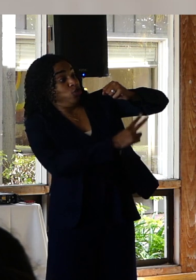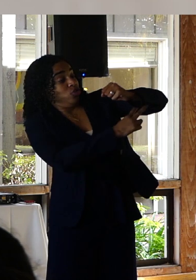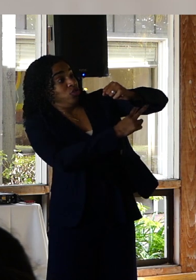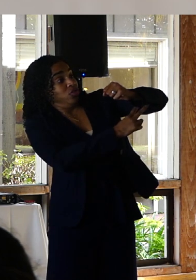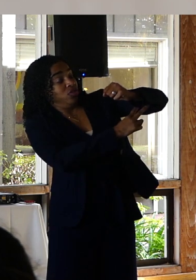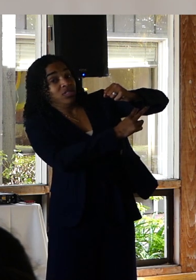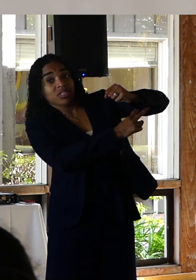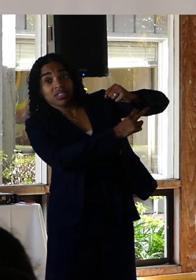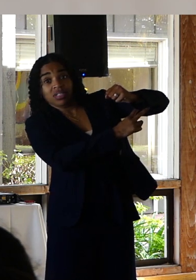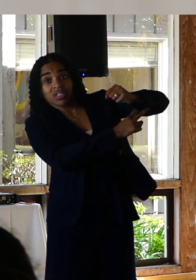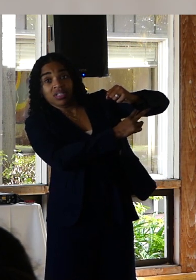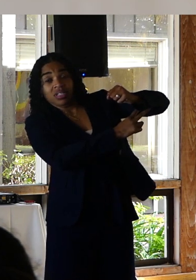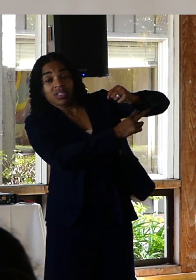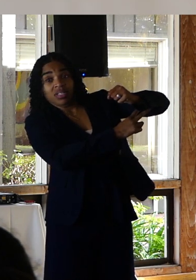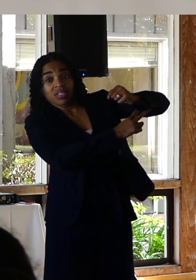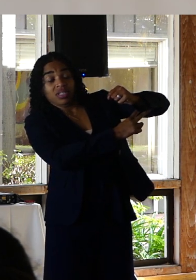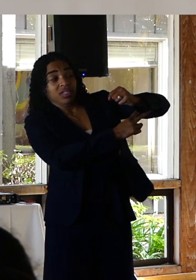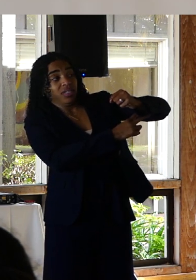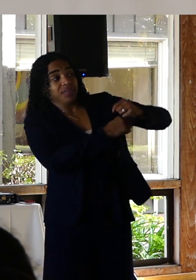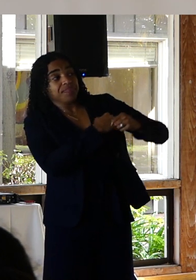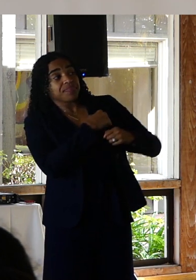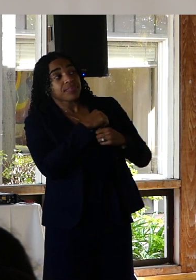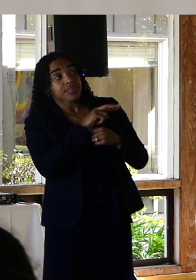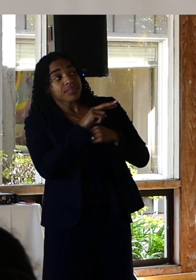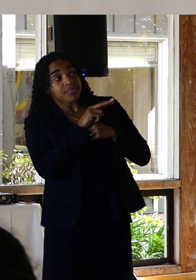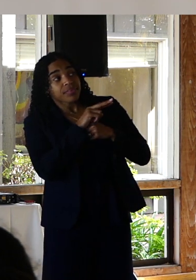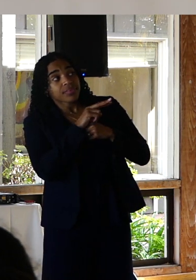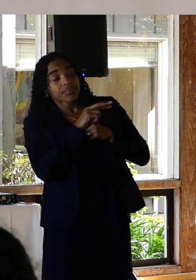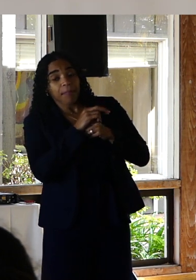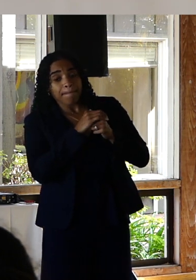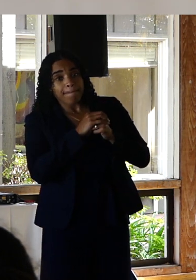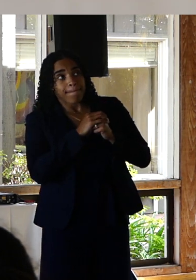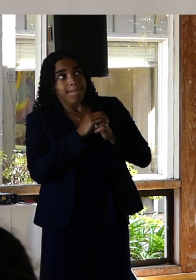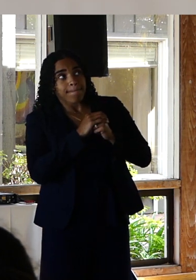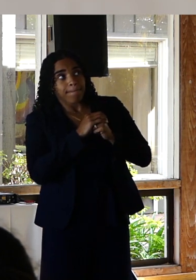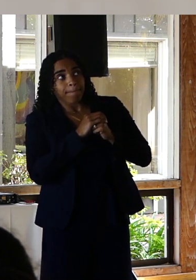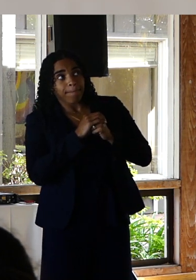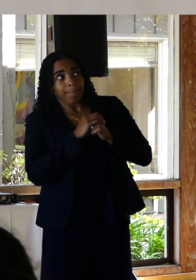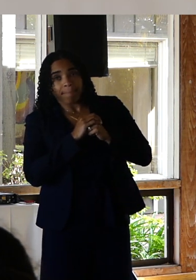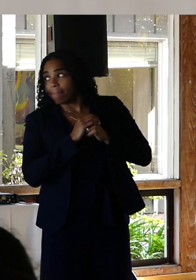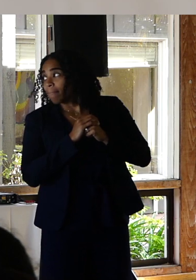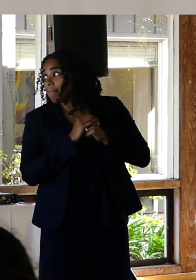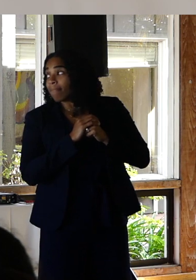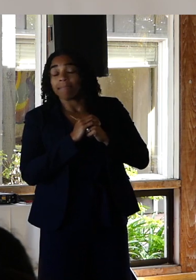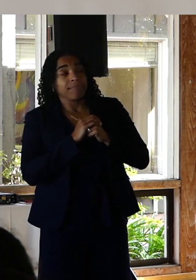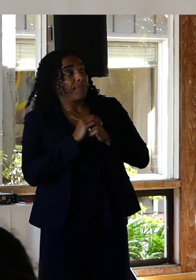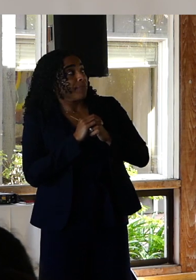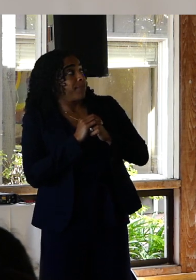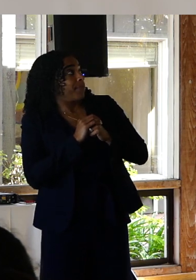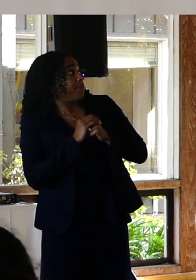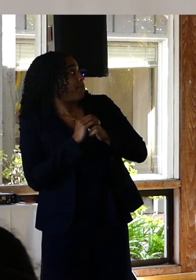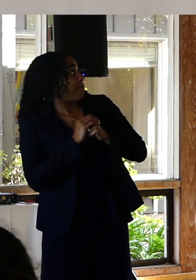too much and so I timed my arrival to the bridge just perfectly that the